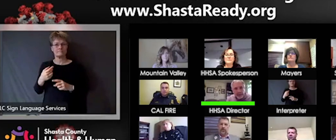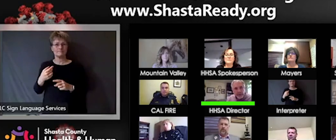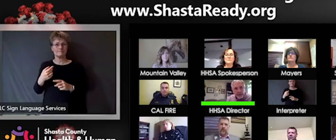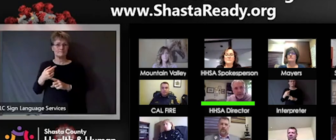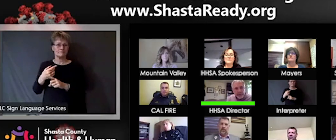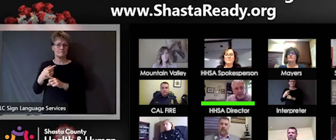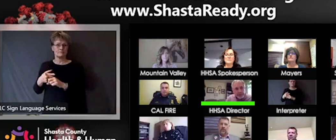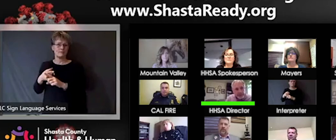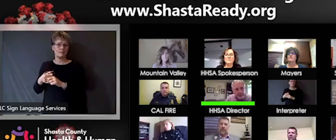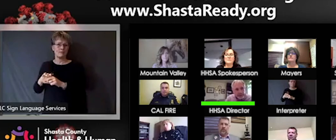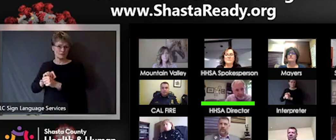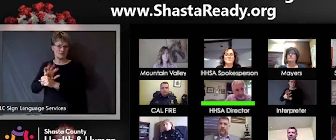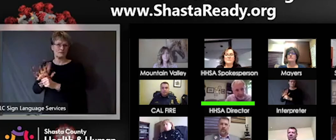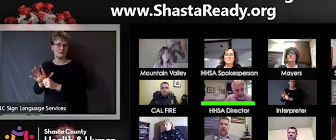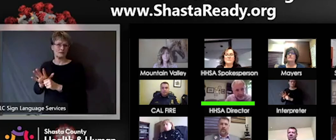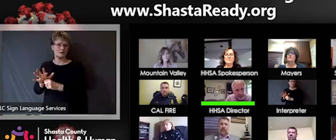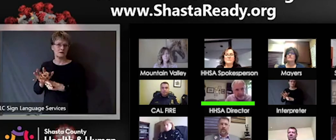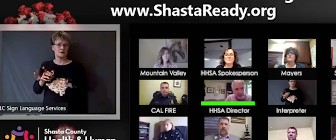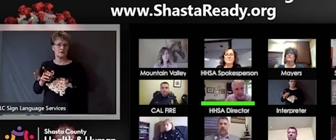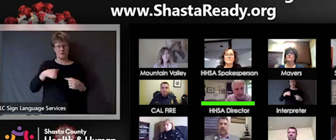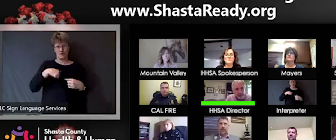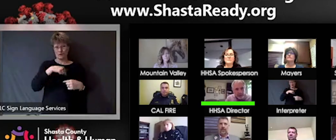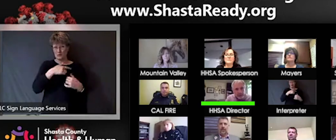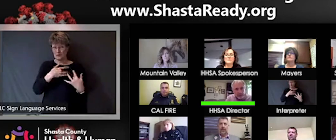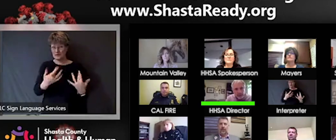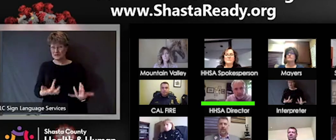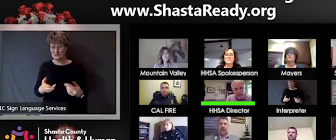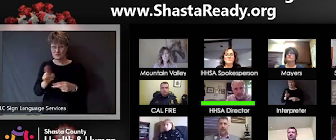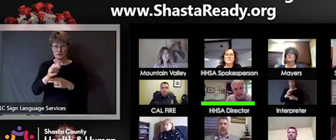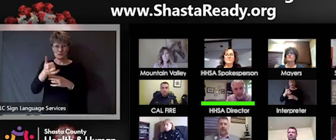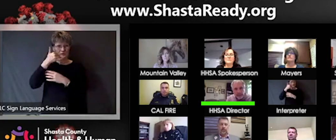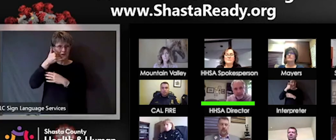the telephone and we're using these cyber tools where we can do video